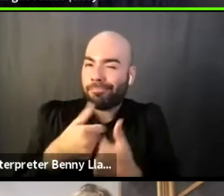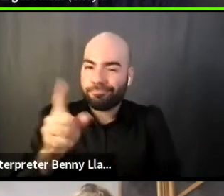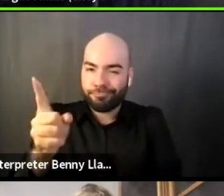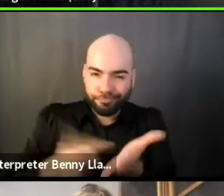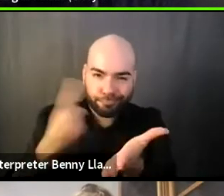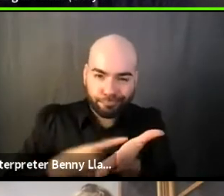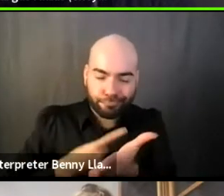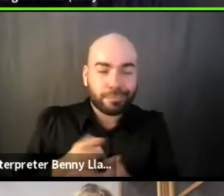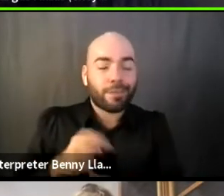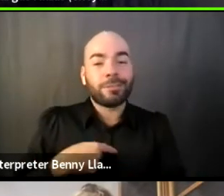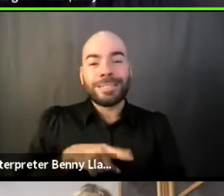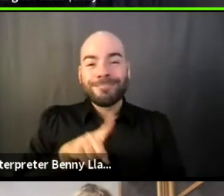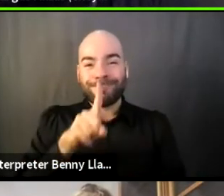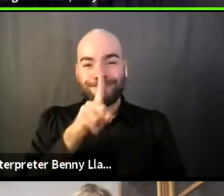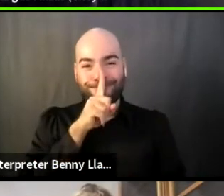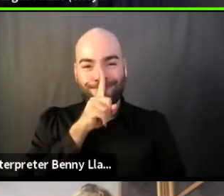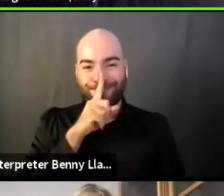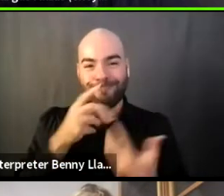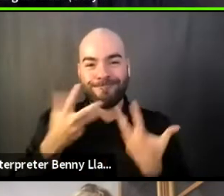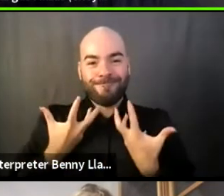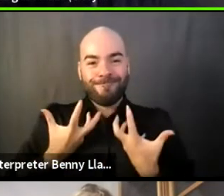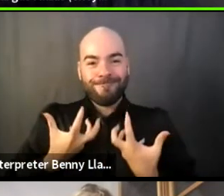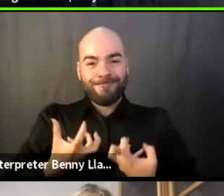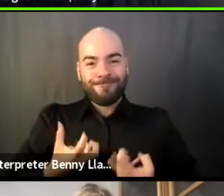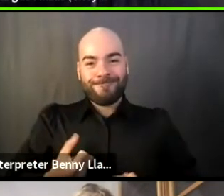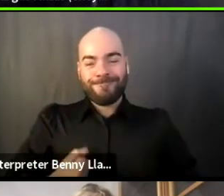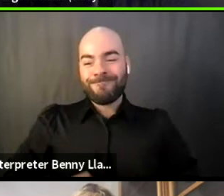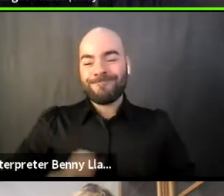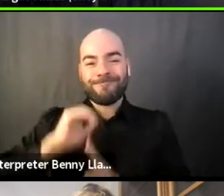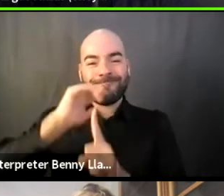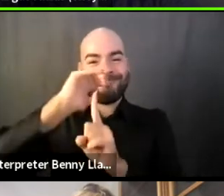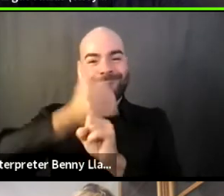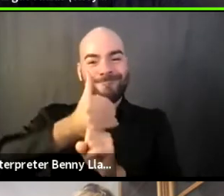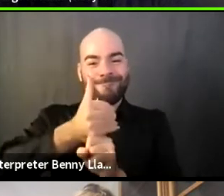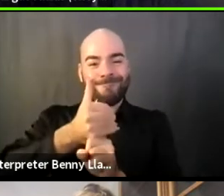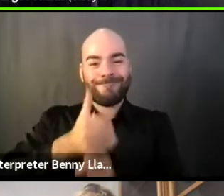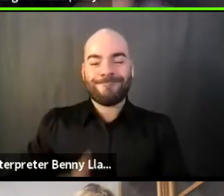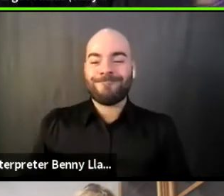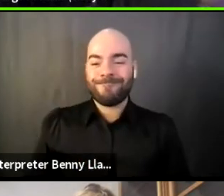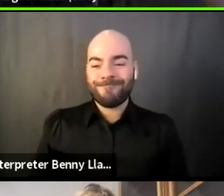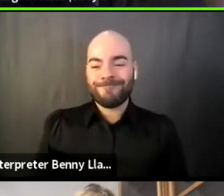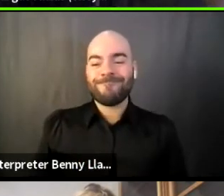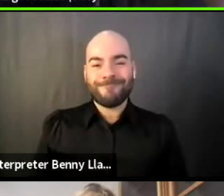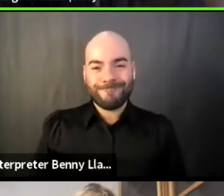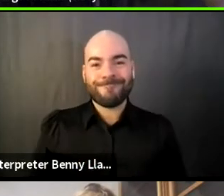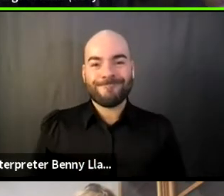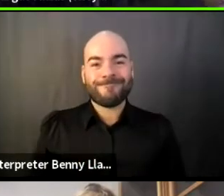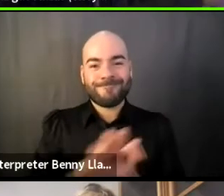our pride and go like, well, this is gonna look really great if it's slapped onto, if their logo's slapped onto one of our things